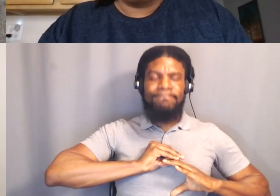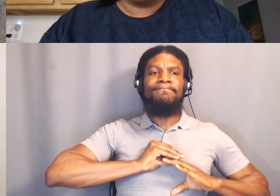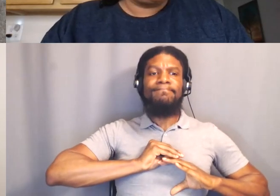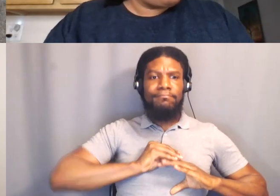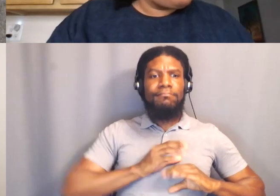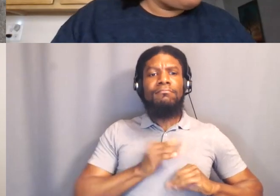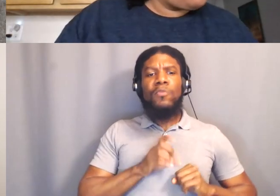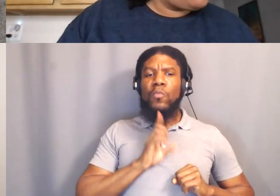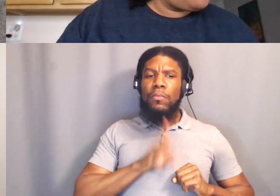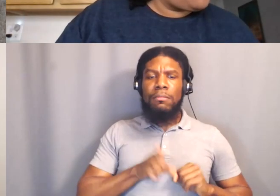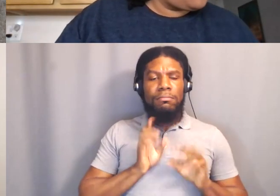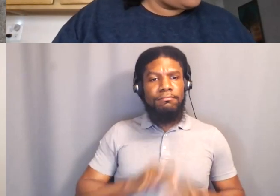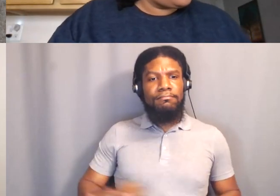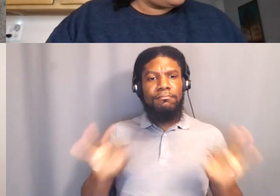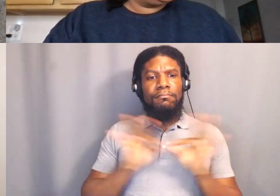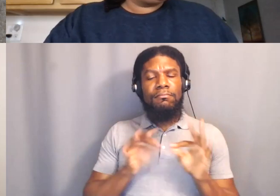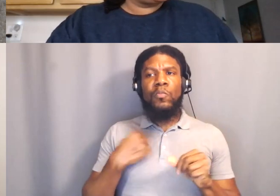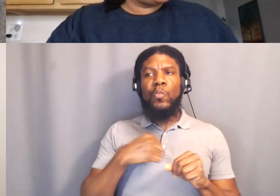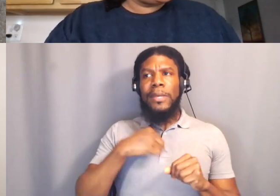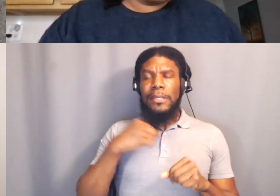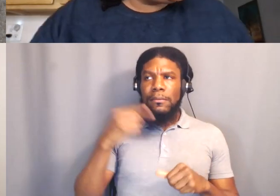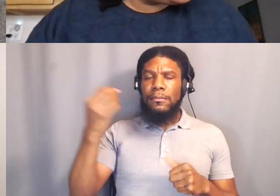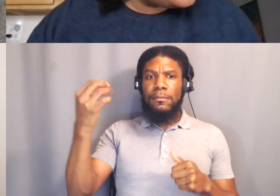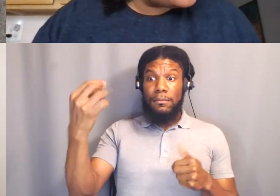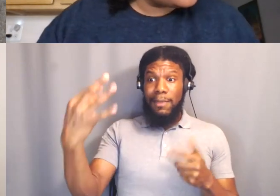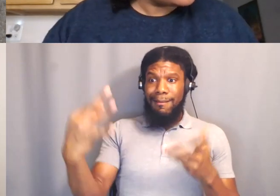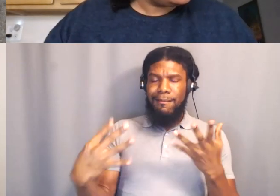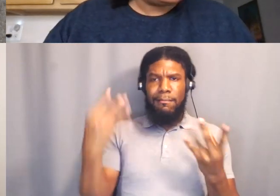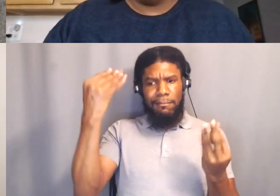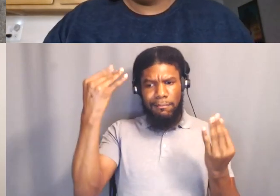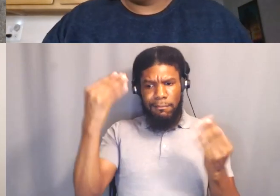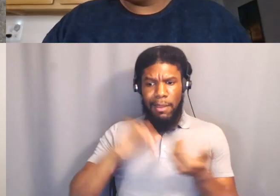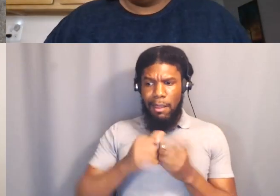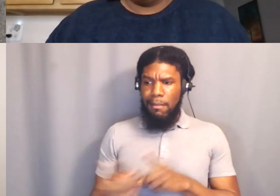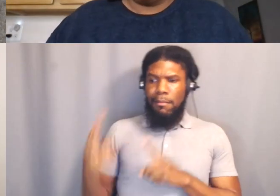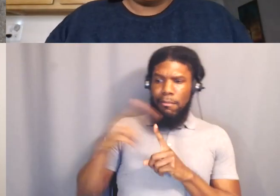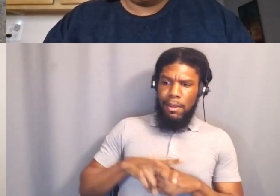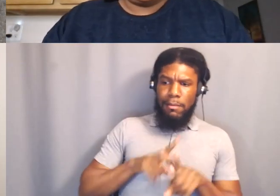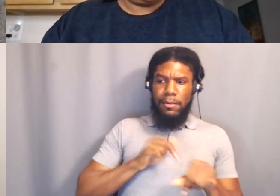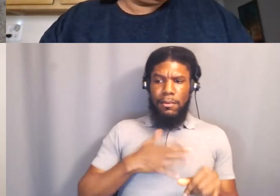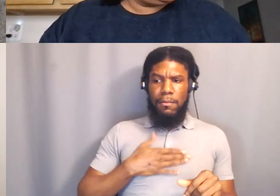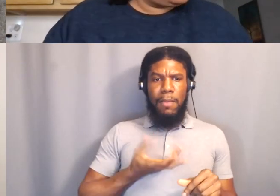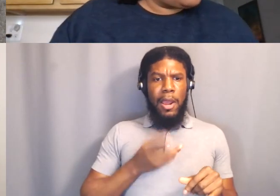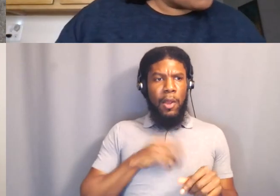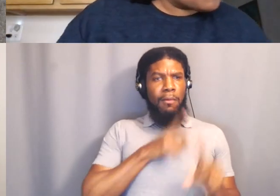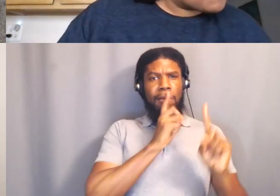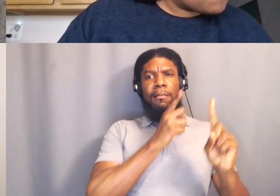like what is it gonna be your thing but then how do you also care about other things as well?